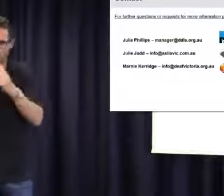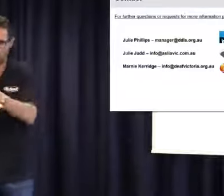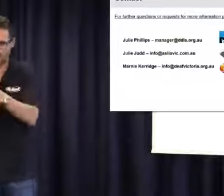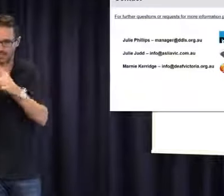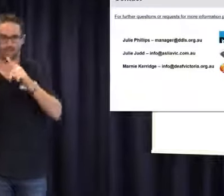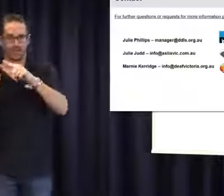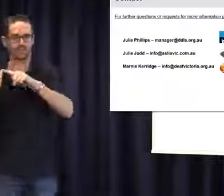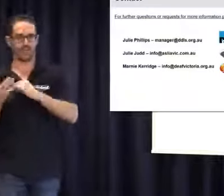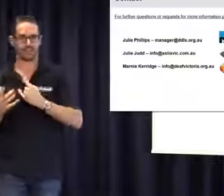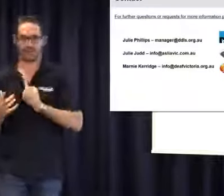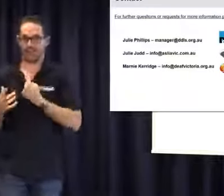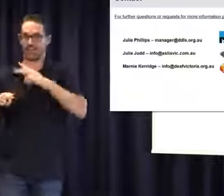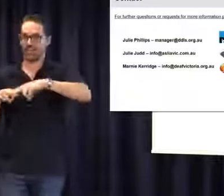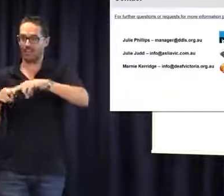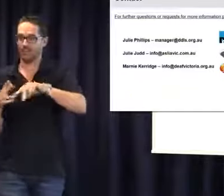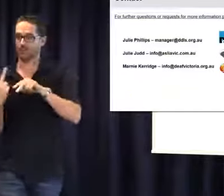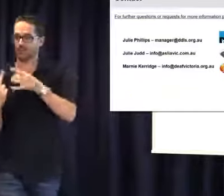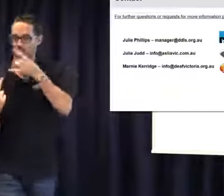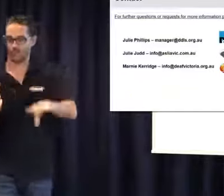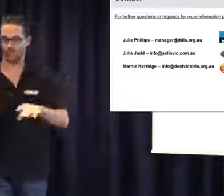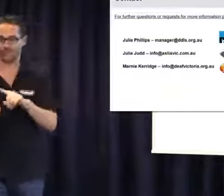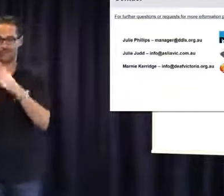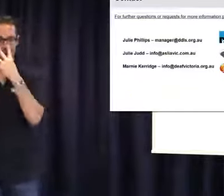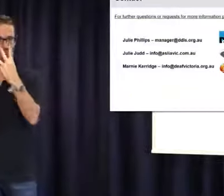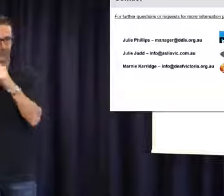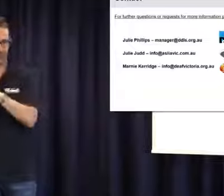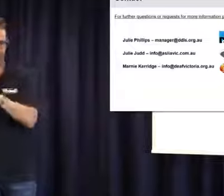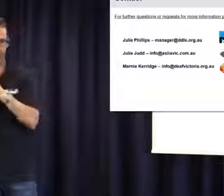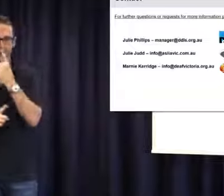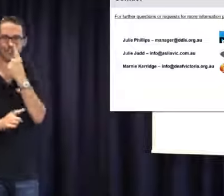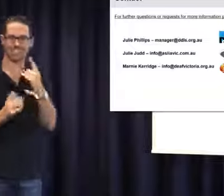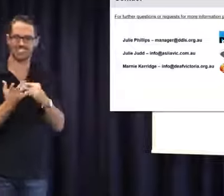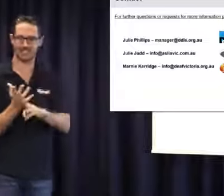huge impact. I would just like to make a comment first of all as a father of two children,